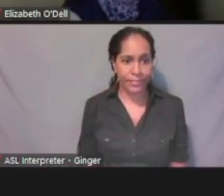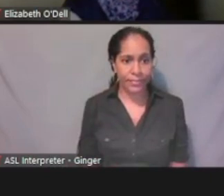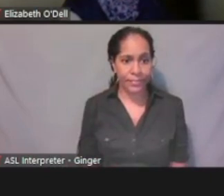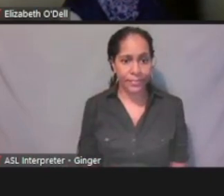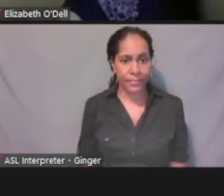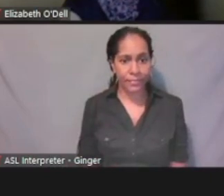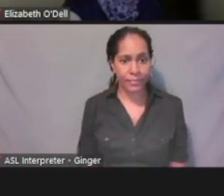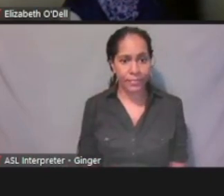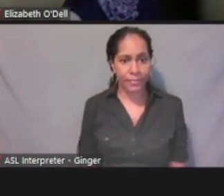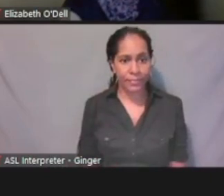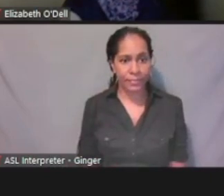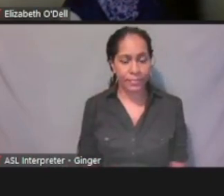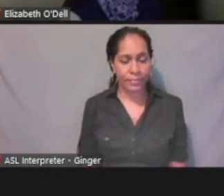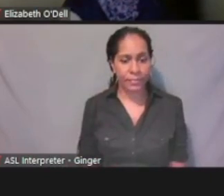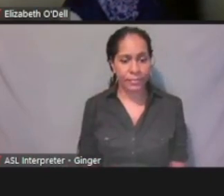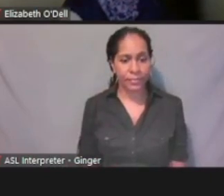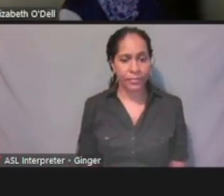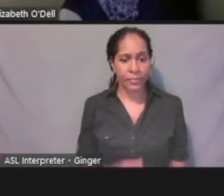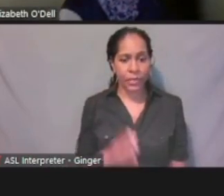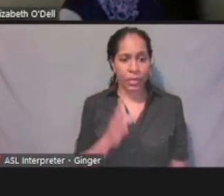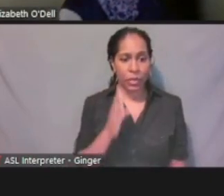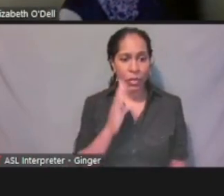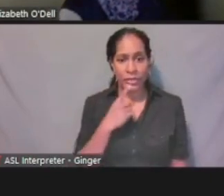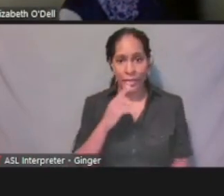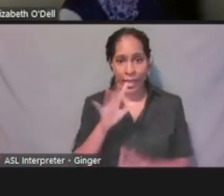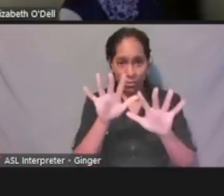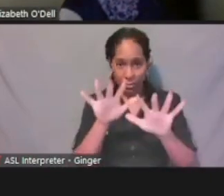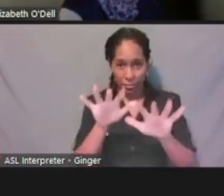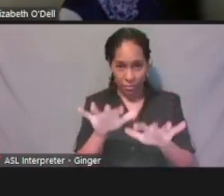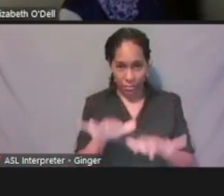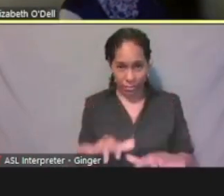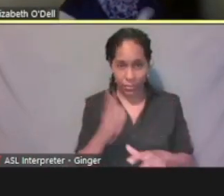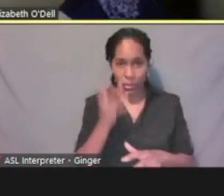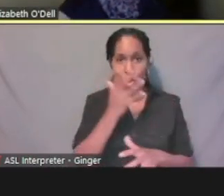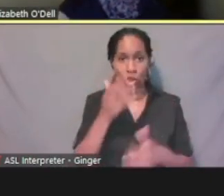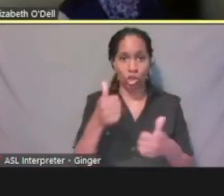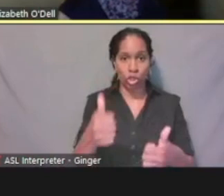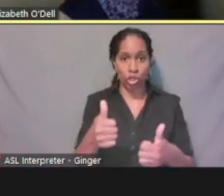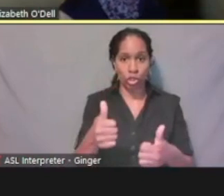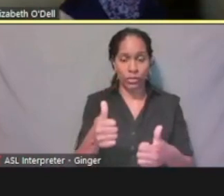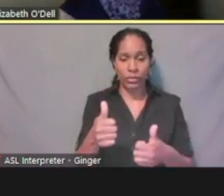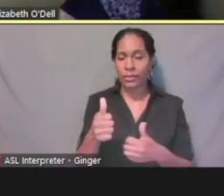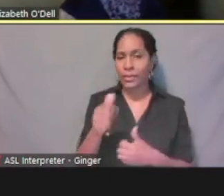We're gonna say everything here looks good. Wes, I'm just gonna jump in. - Yep.